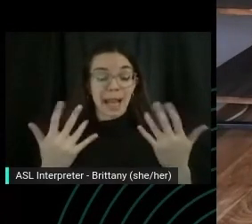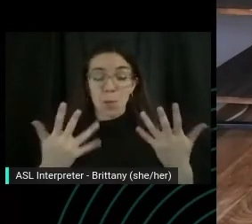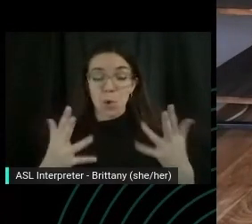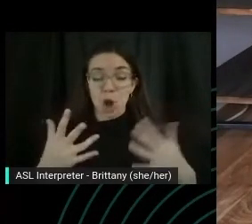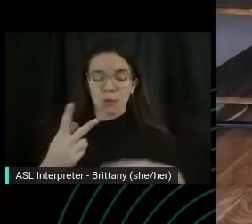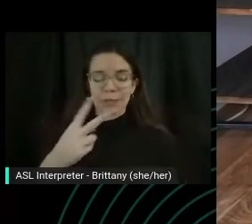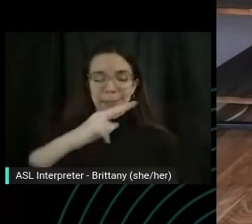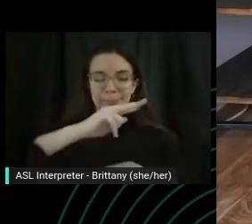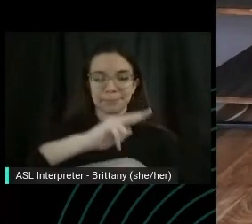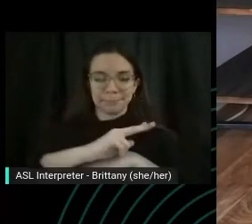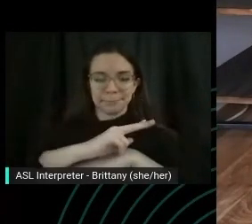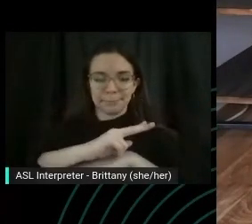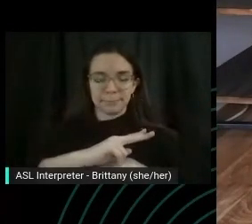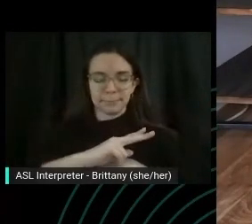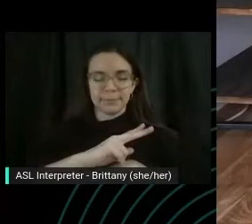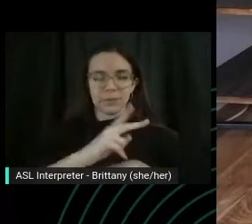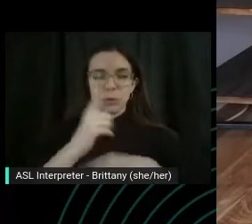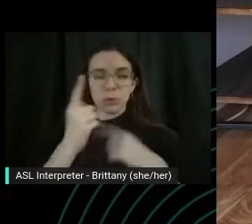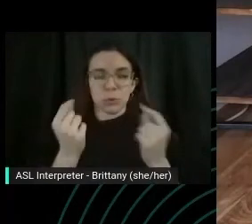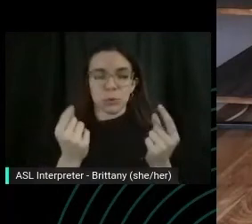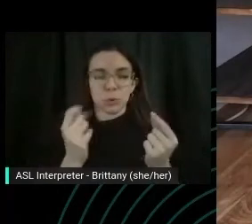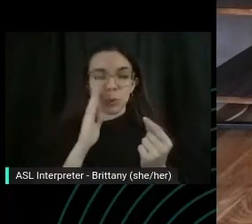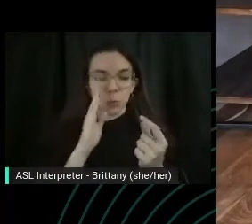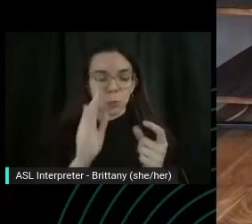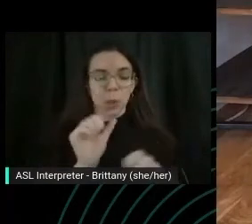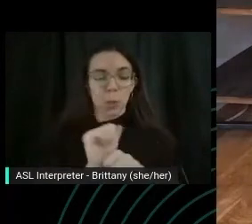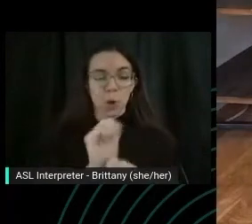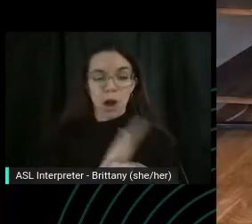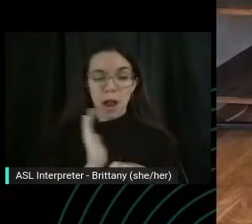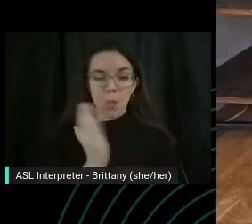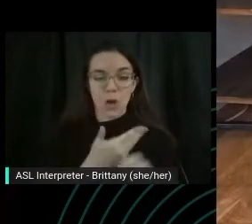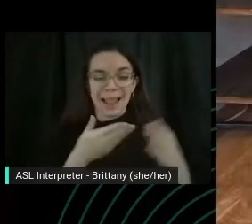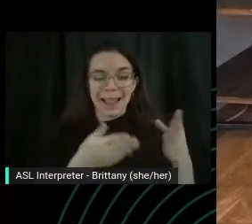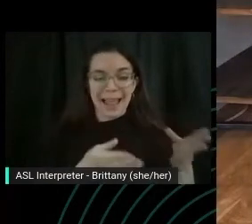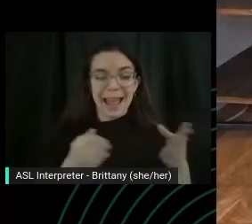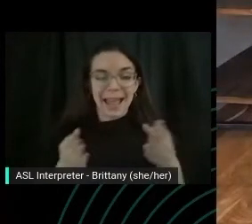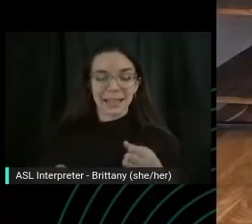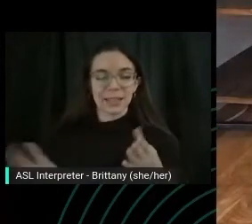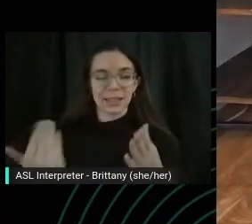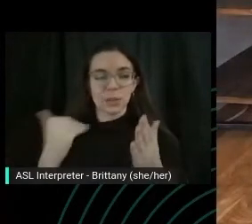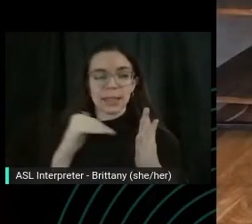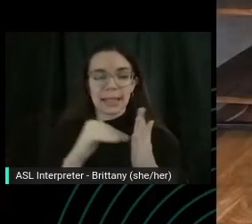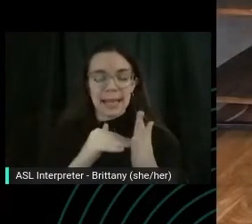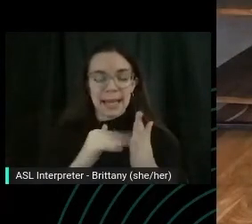So we're going to work our legs. So again, we're resting our hands on our forehead.